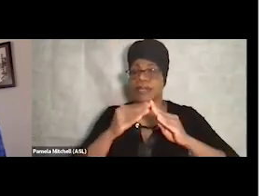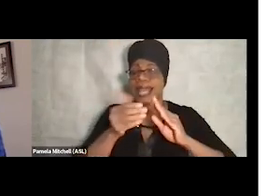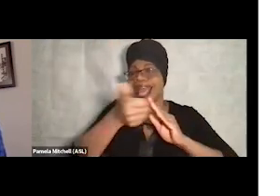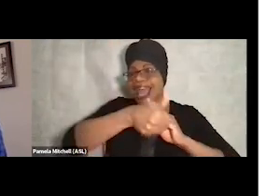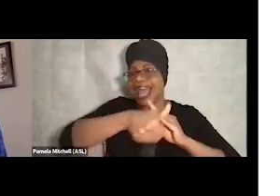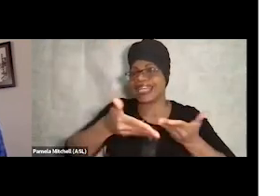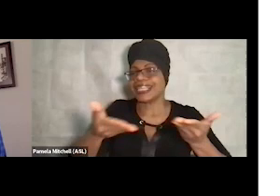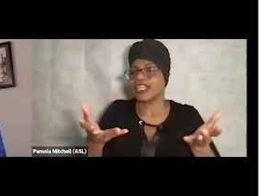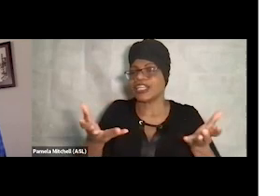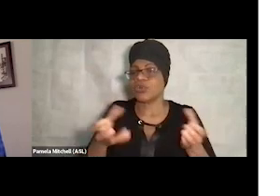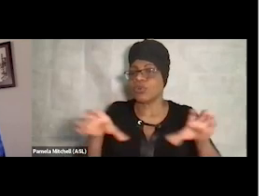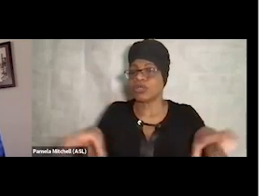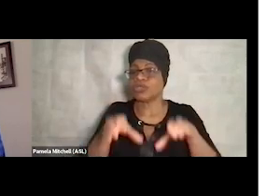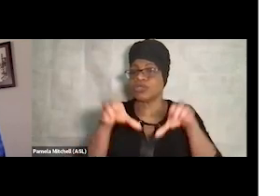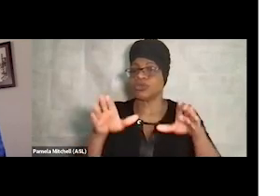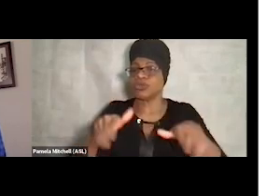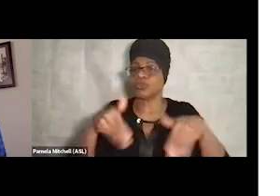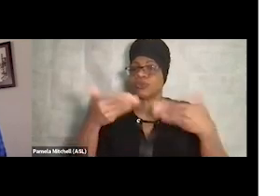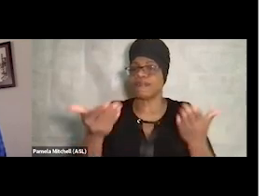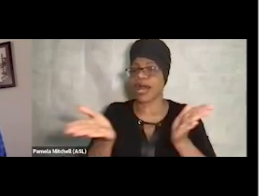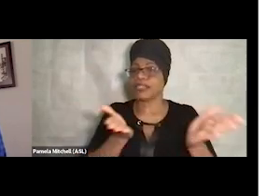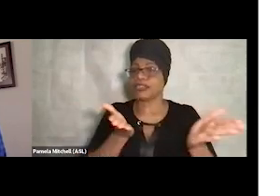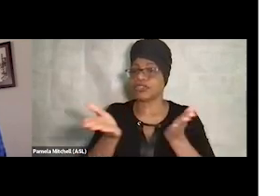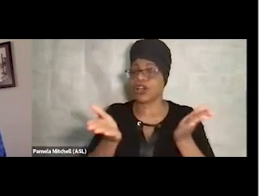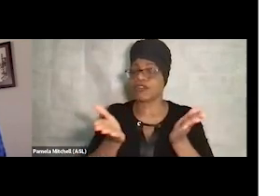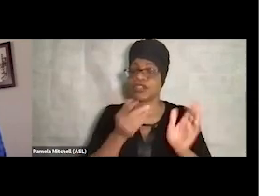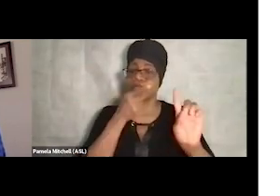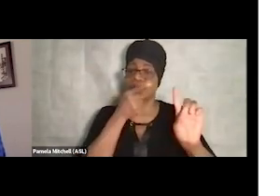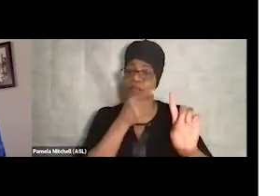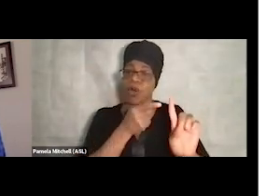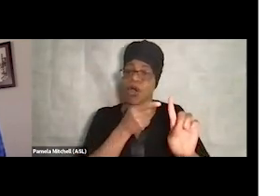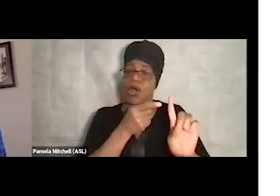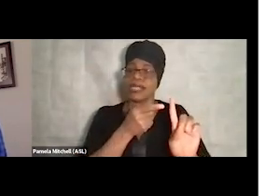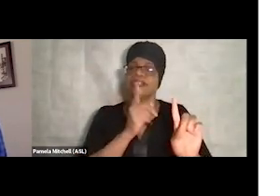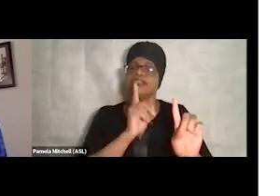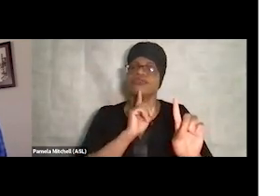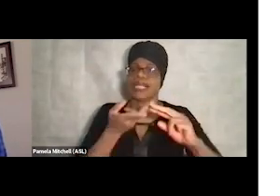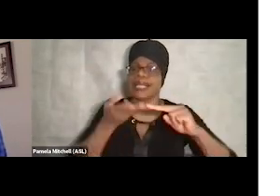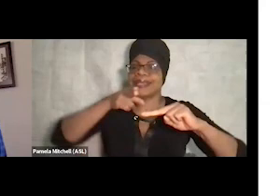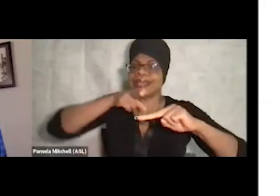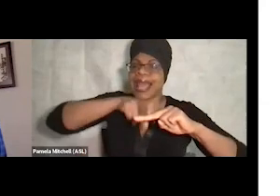or provide services, ideally what you want to do is enhance the existing resources